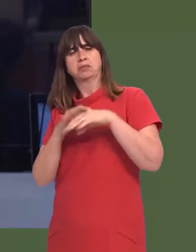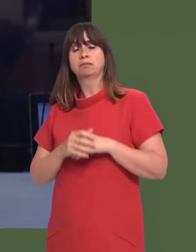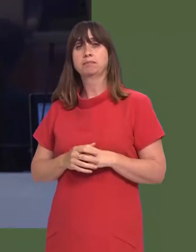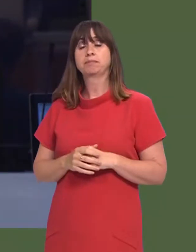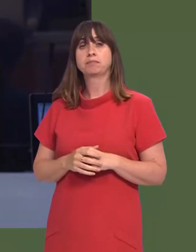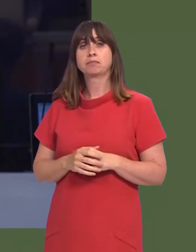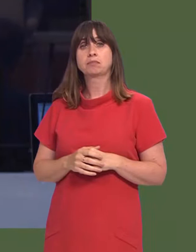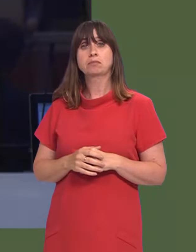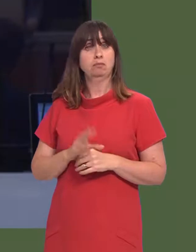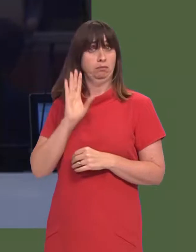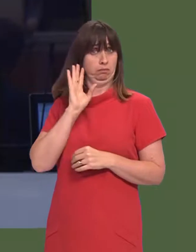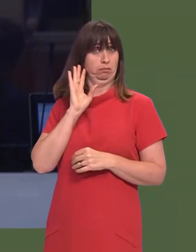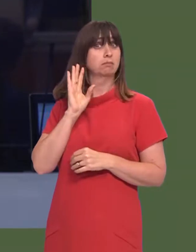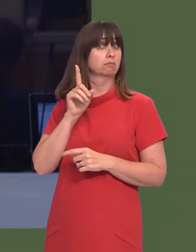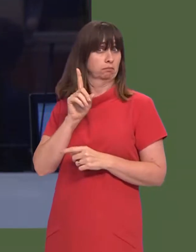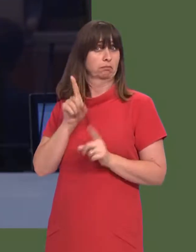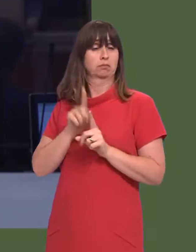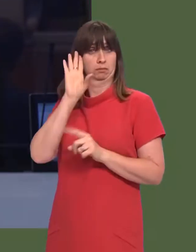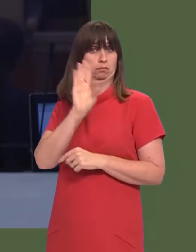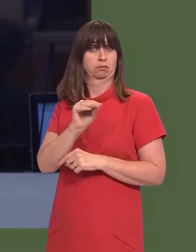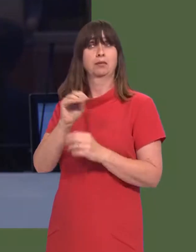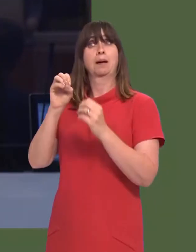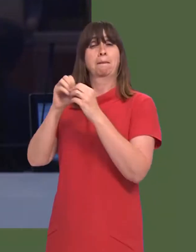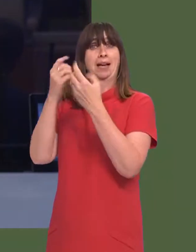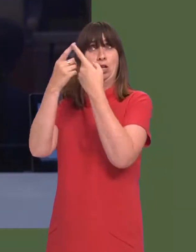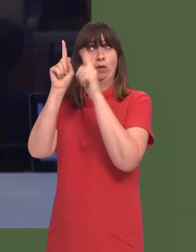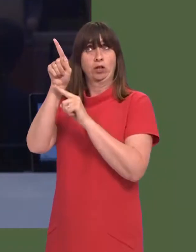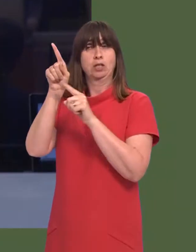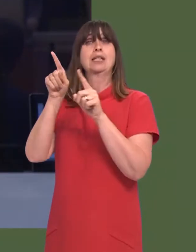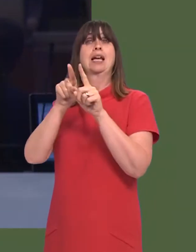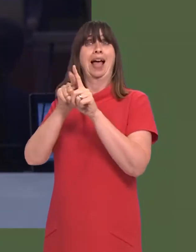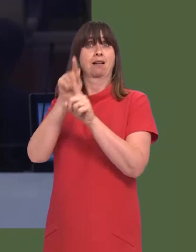Sian Gwenllian: But, I also note that Bangor University, along with almost every other